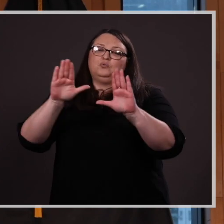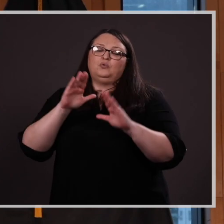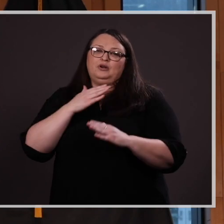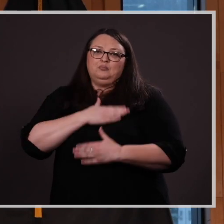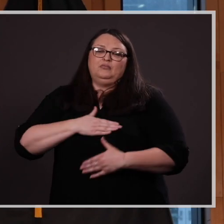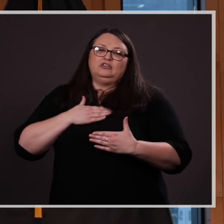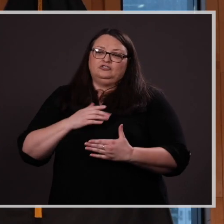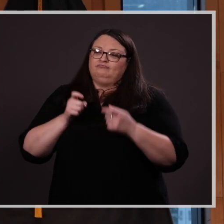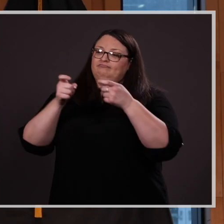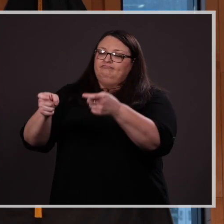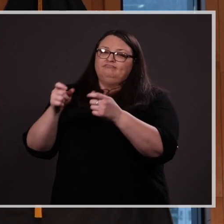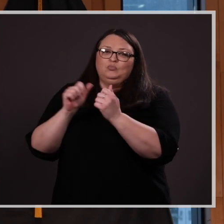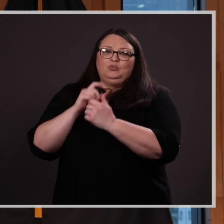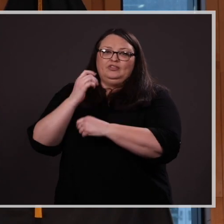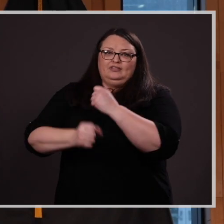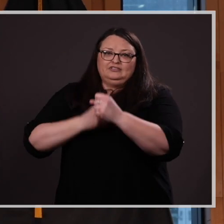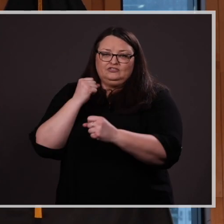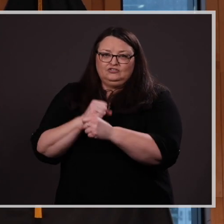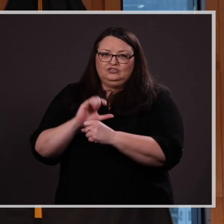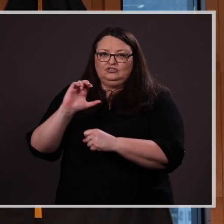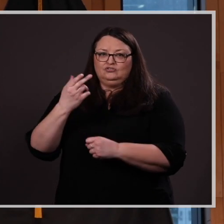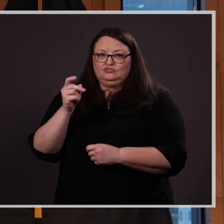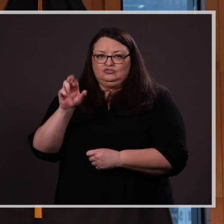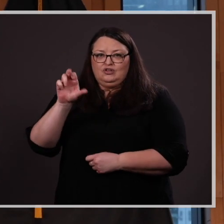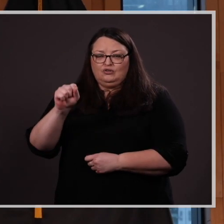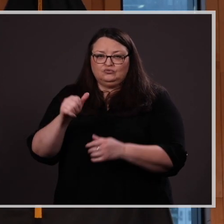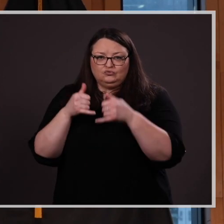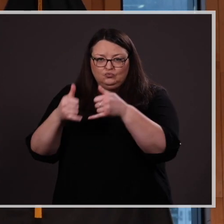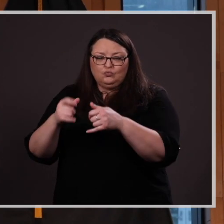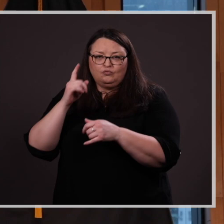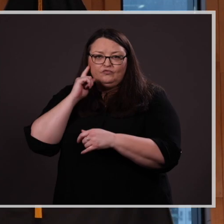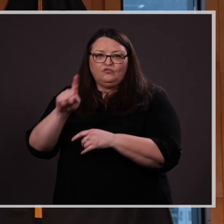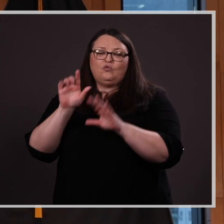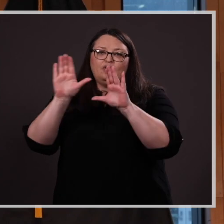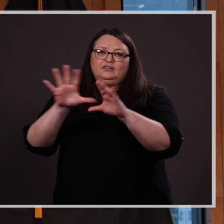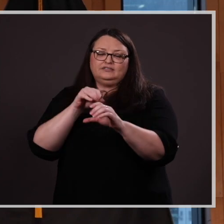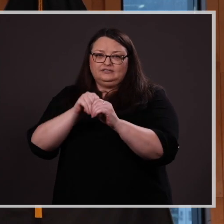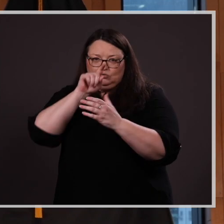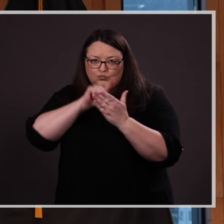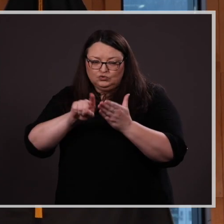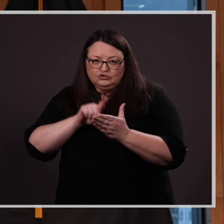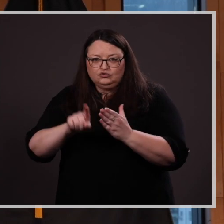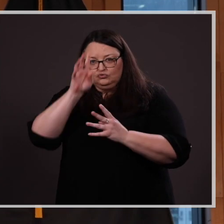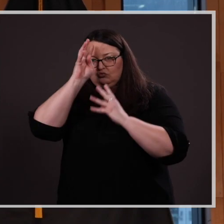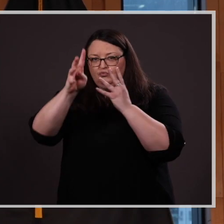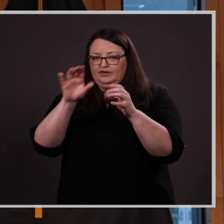her with this year’s Chancellor’s award for Excellence in Research or Creative Activity.